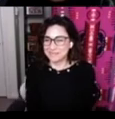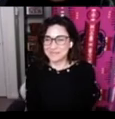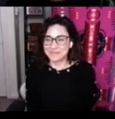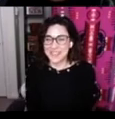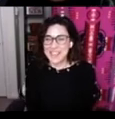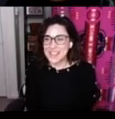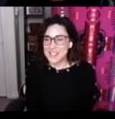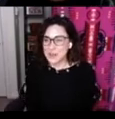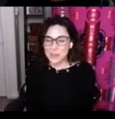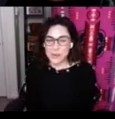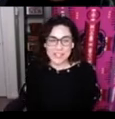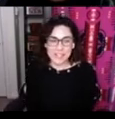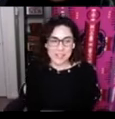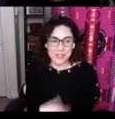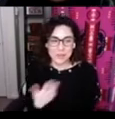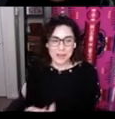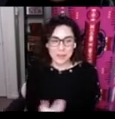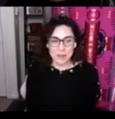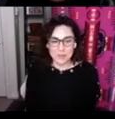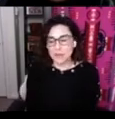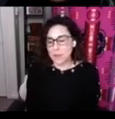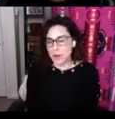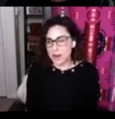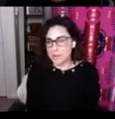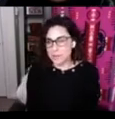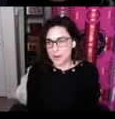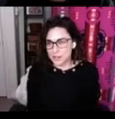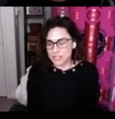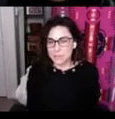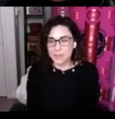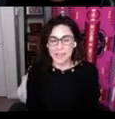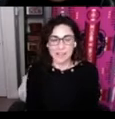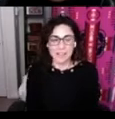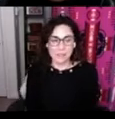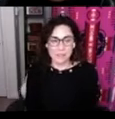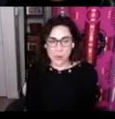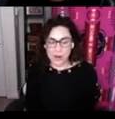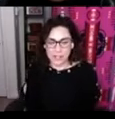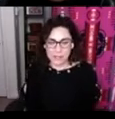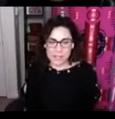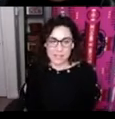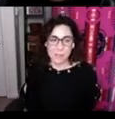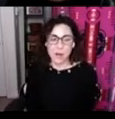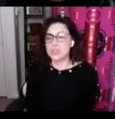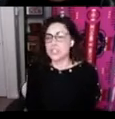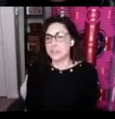So I'm going to tell you a bit about our partnership and some of the core activities of the partnership